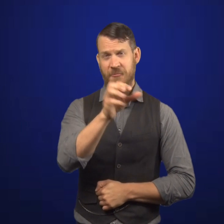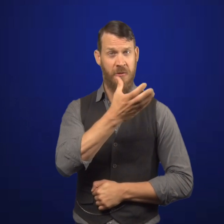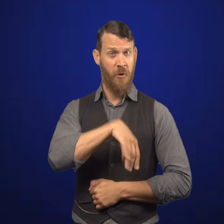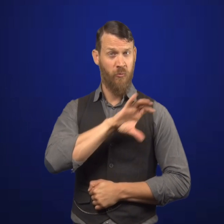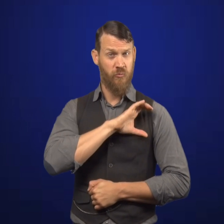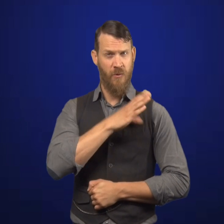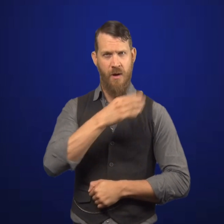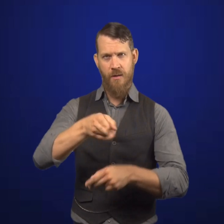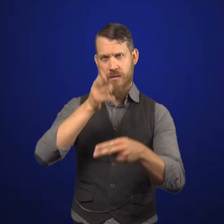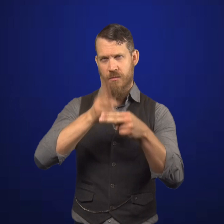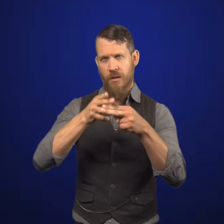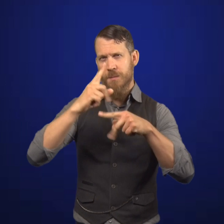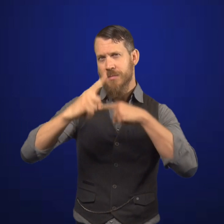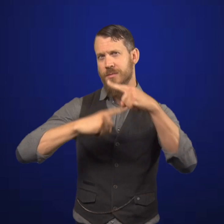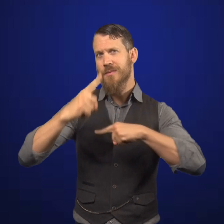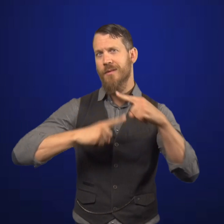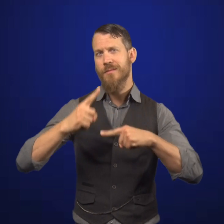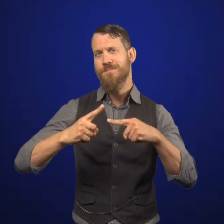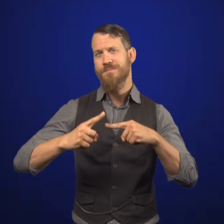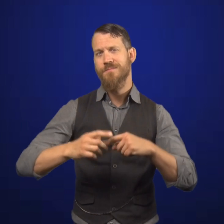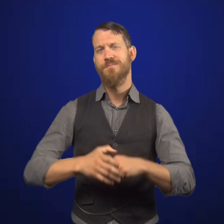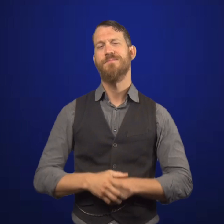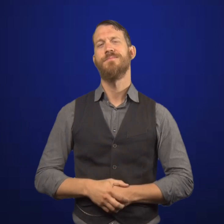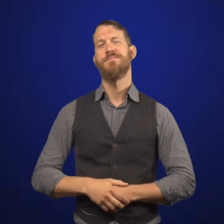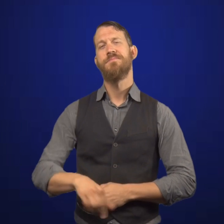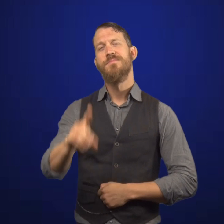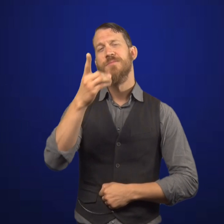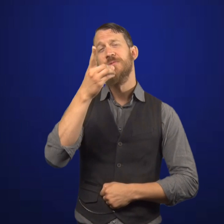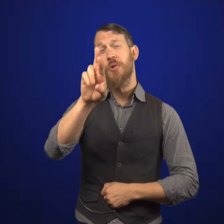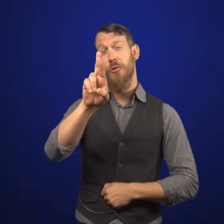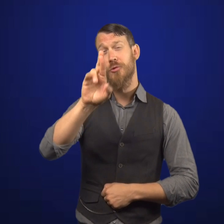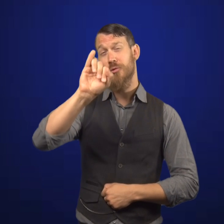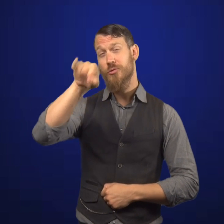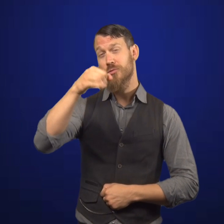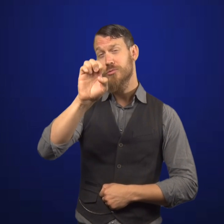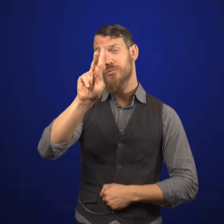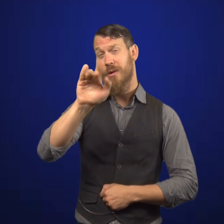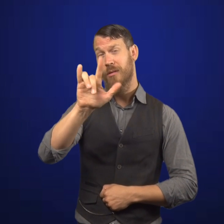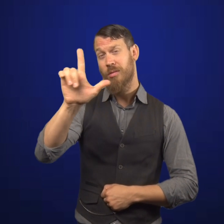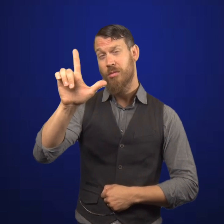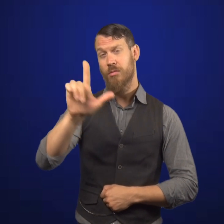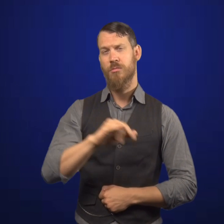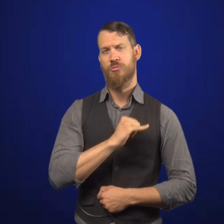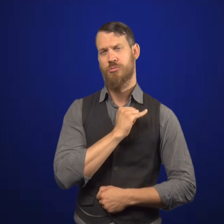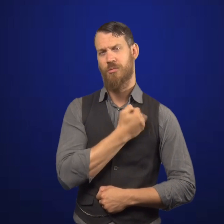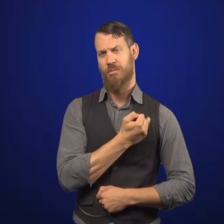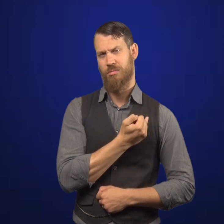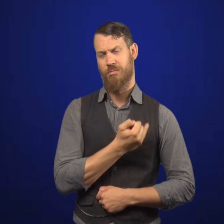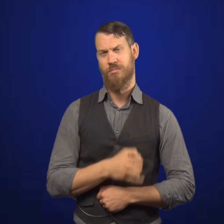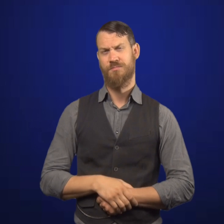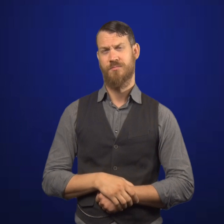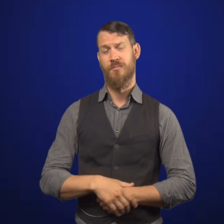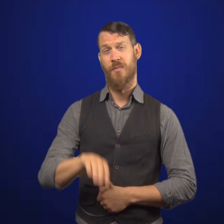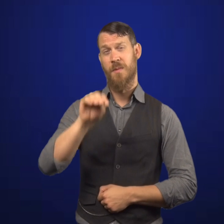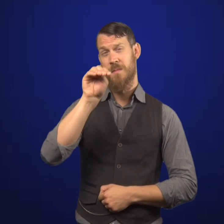Now I'm going to give you the characters and their name signs. Now, Dr. Jekyll is Jekyll.